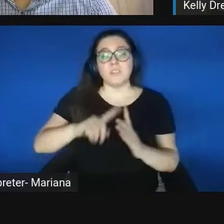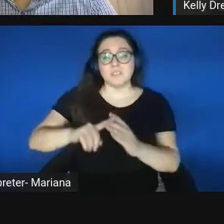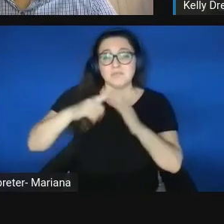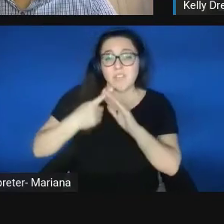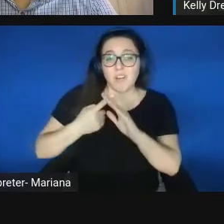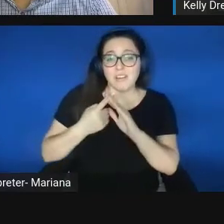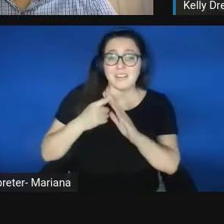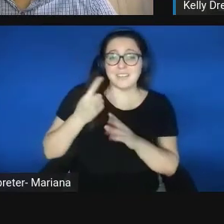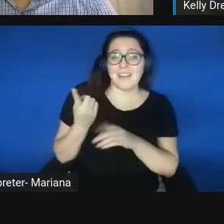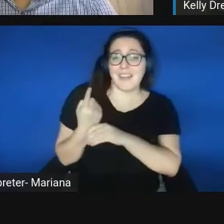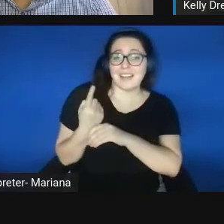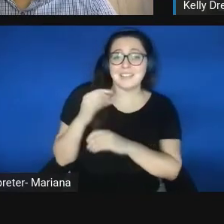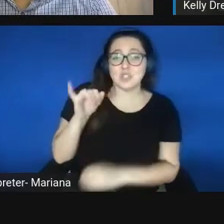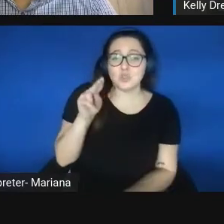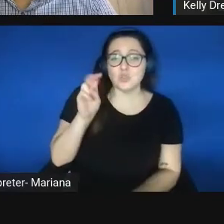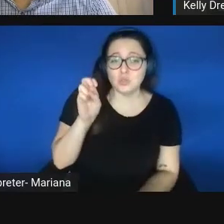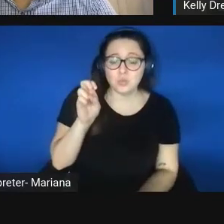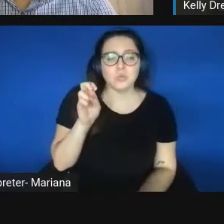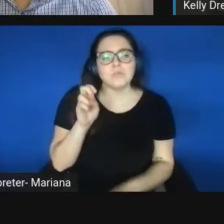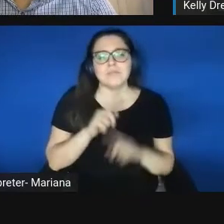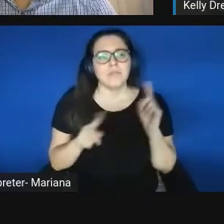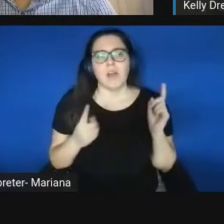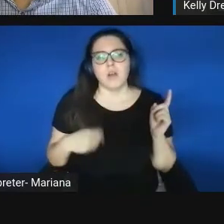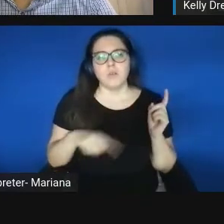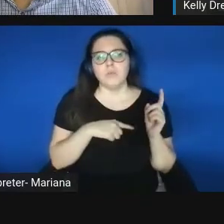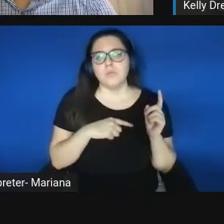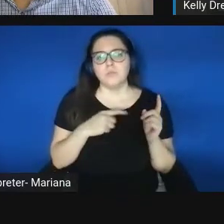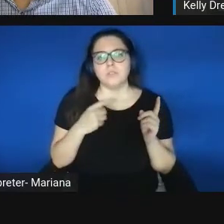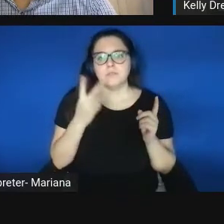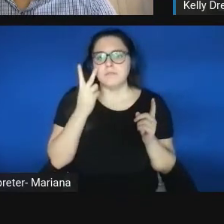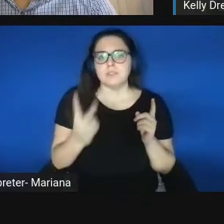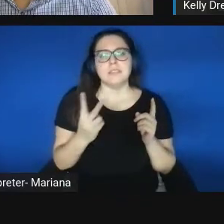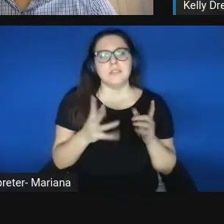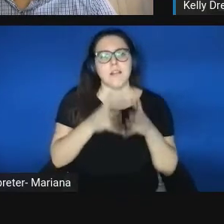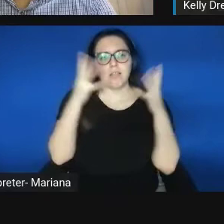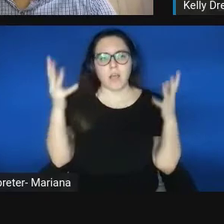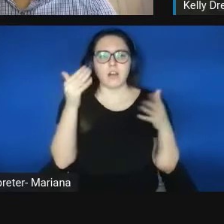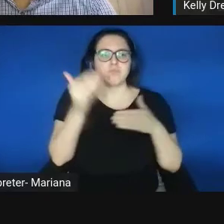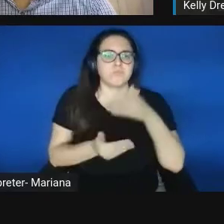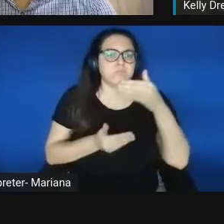we've already seen a ton of movement, everything from our regional and rural colleges